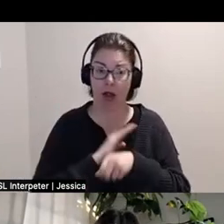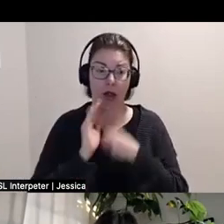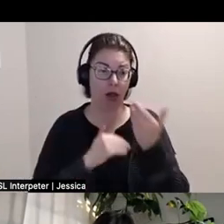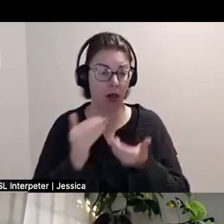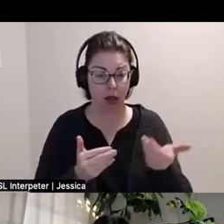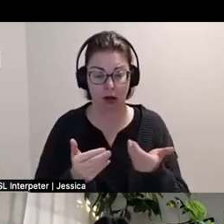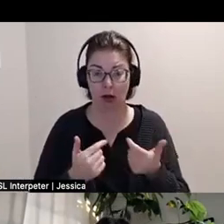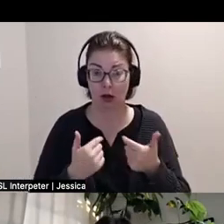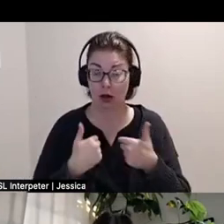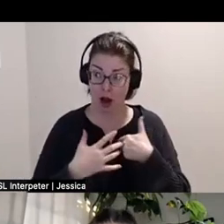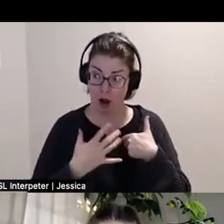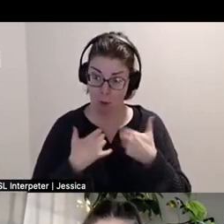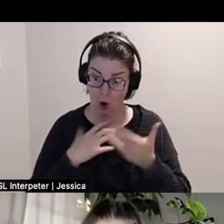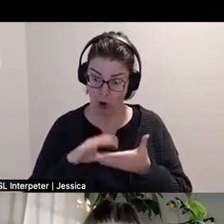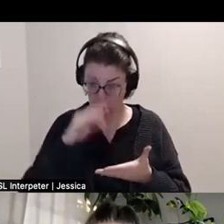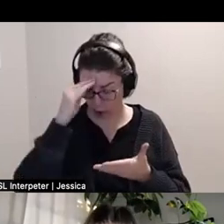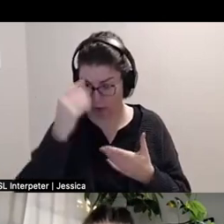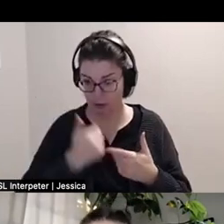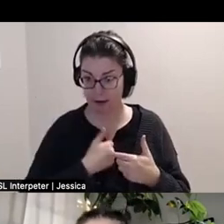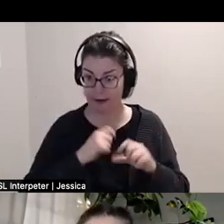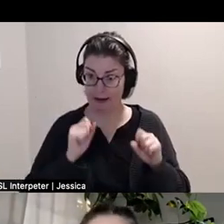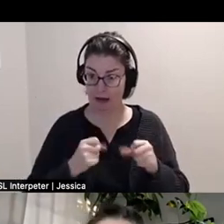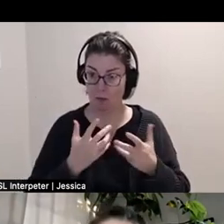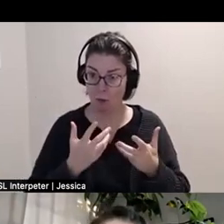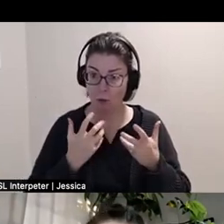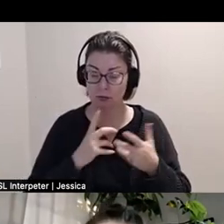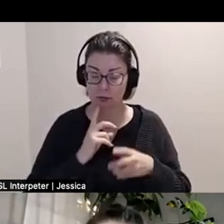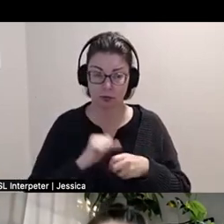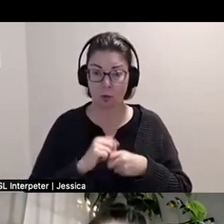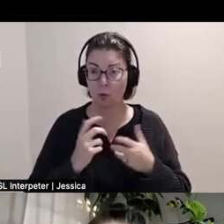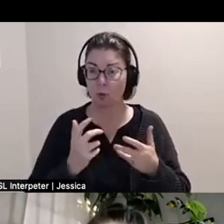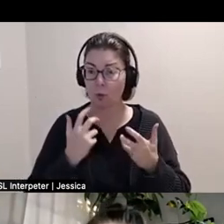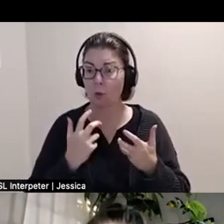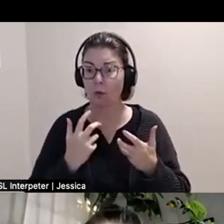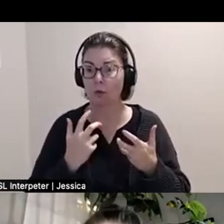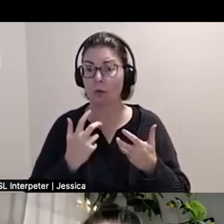and like I would like to learn it but I don't necessarily think I have a desire to do something that laborious.